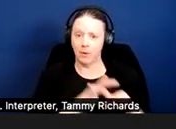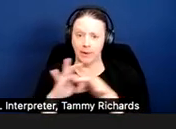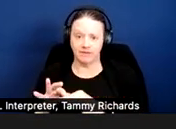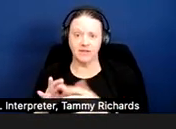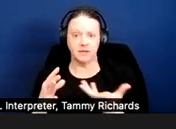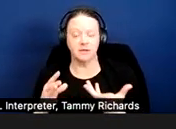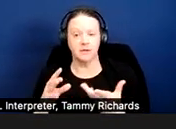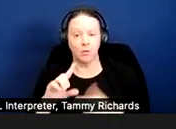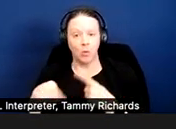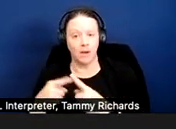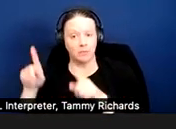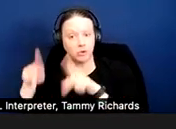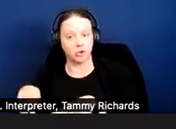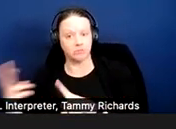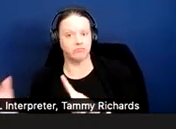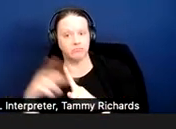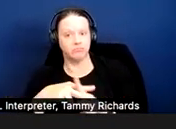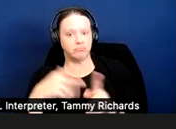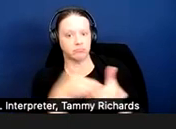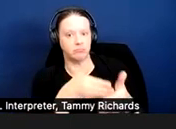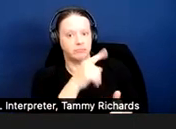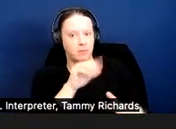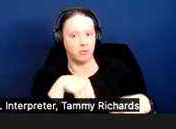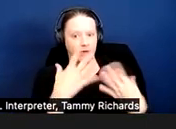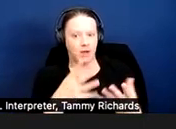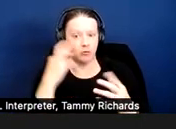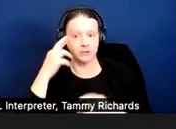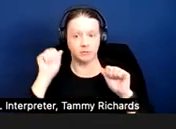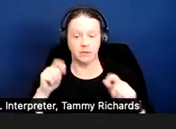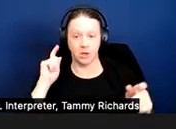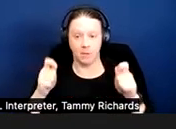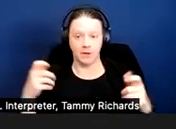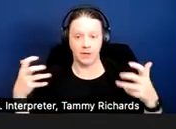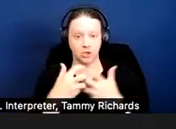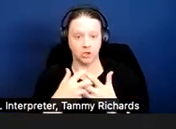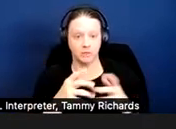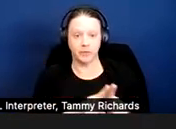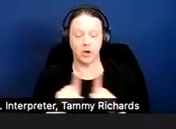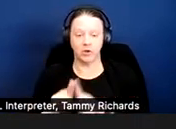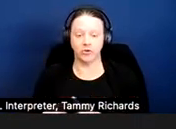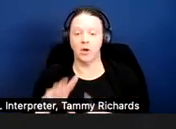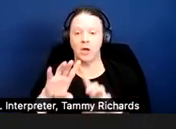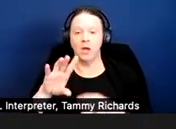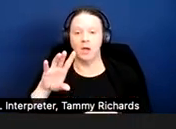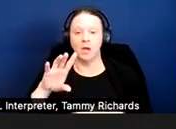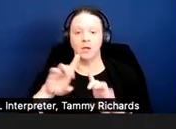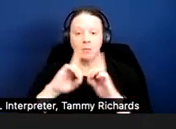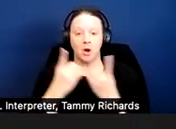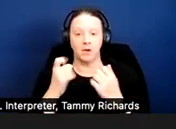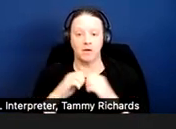And then I also note on this slide the Department of Housing and Urban Development and the Department